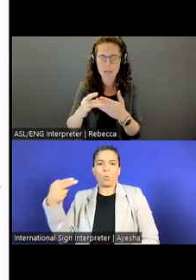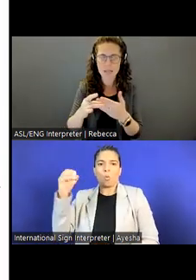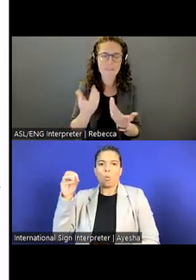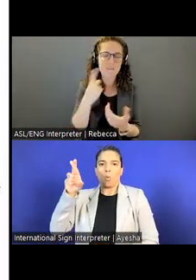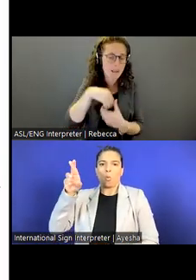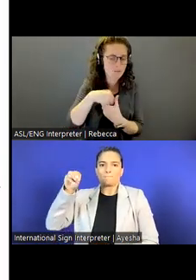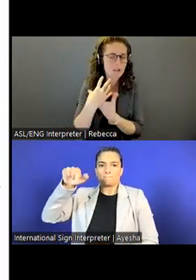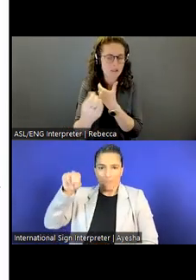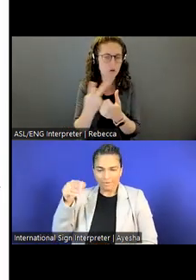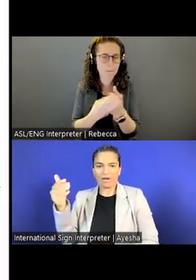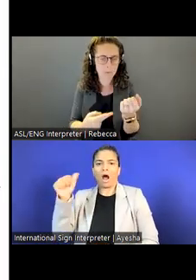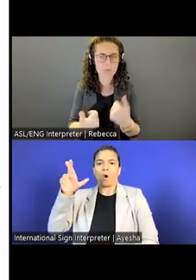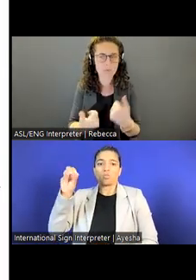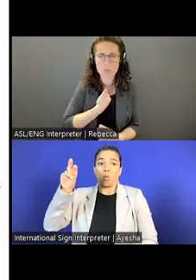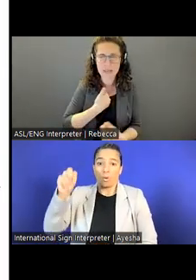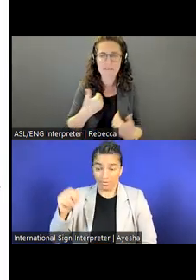I'm a person with a disability.